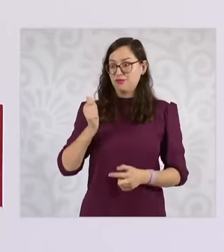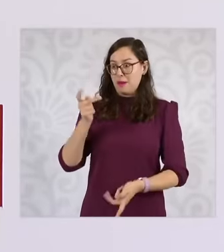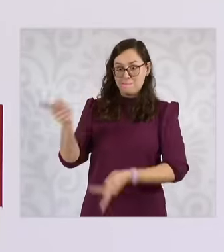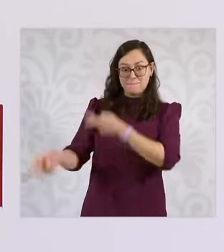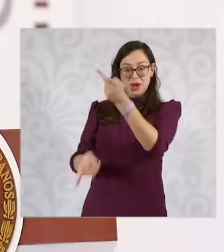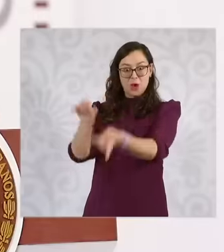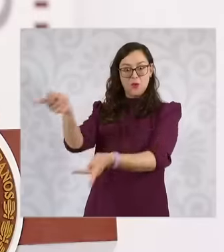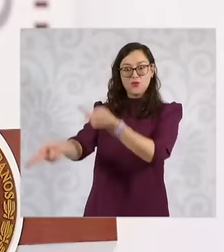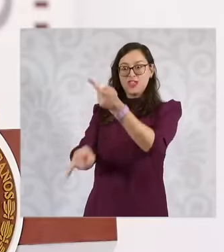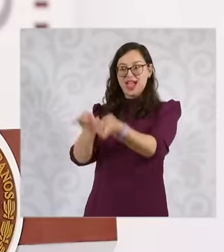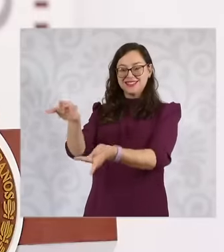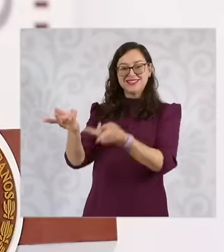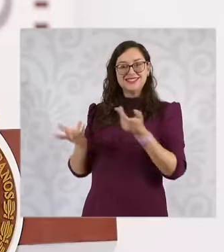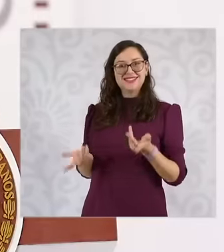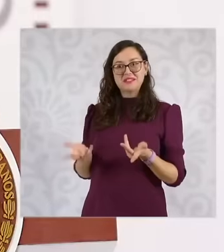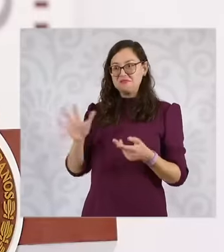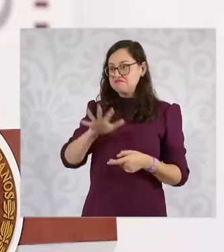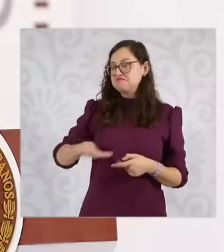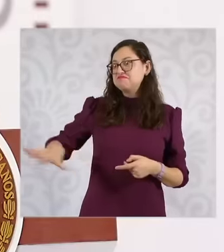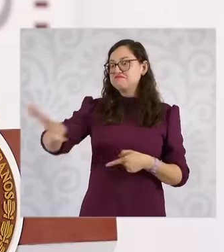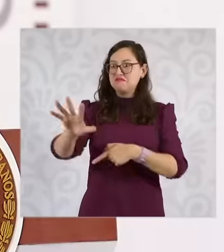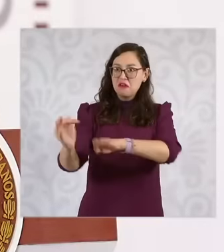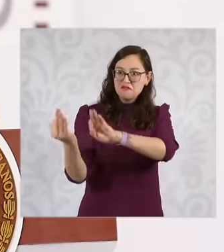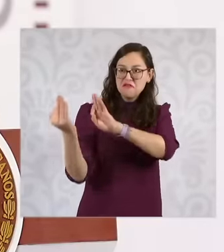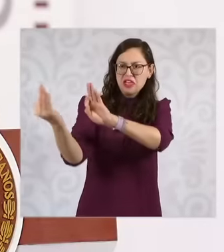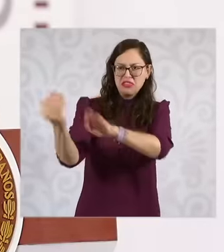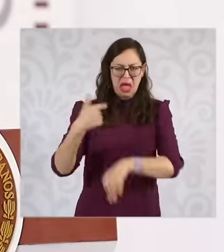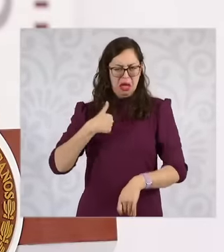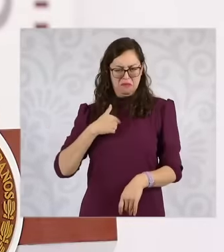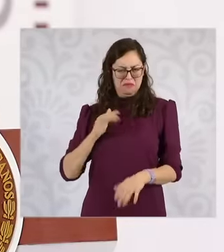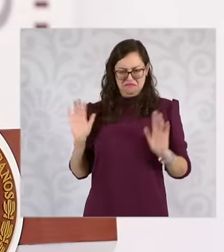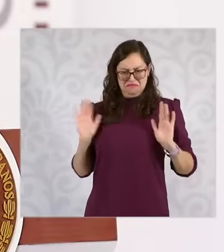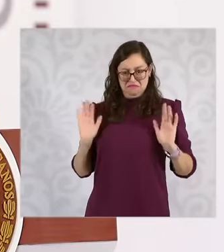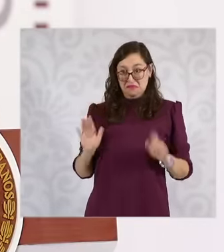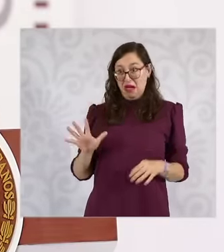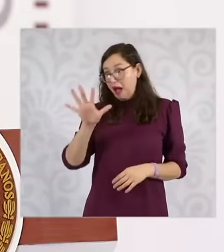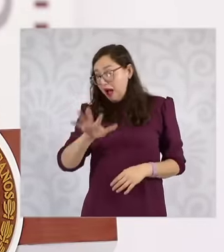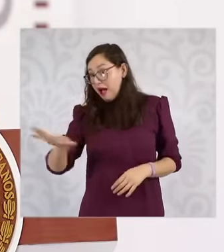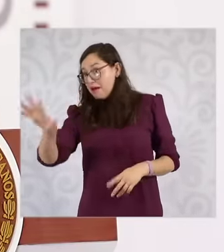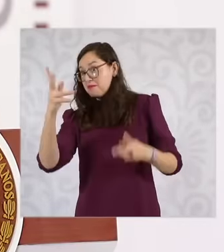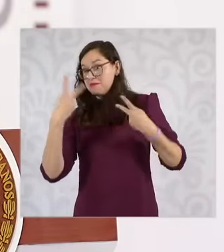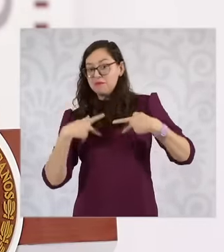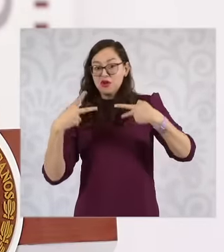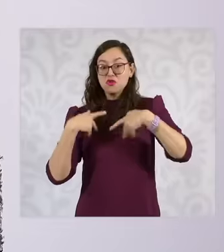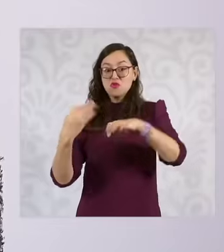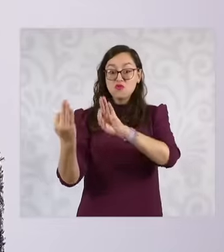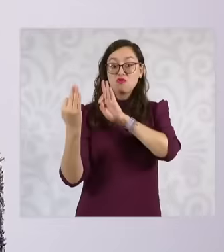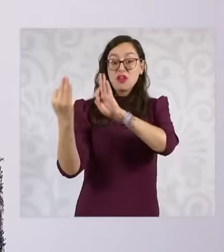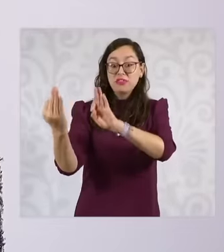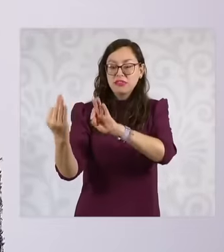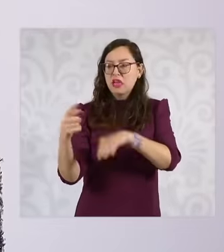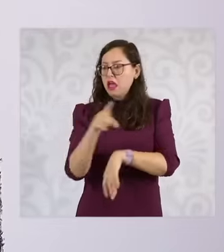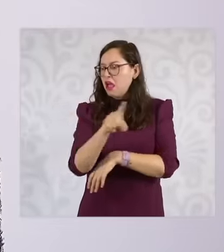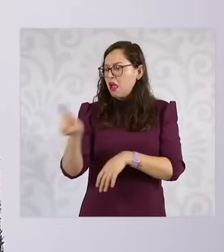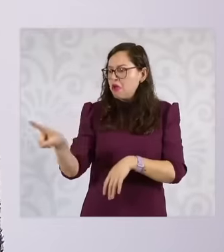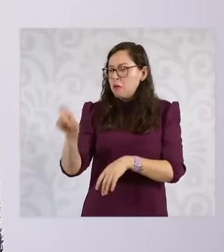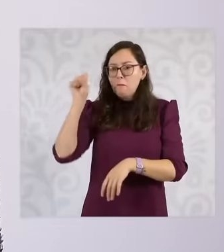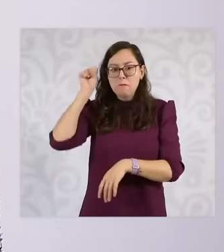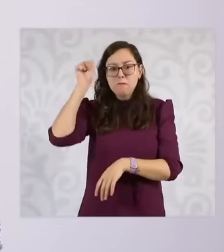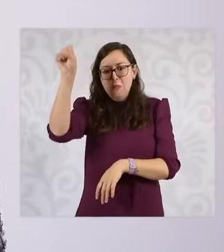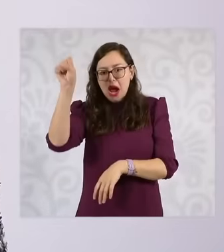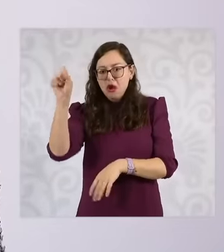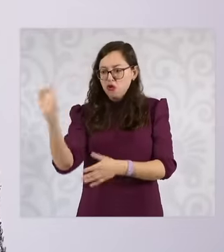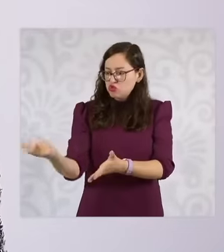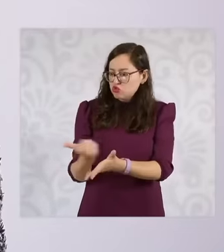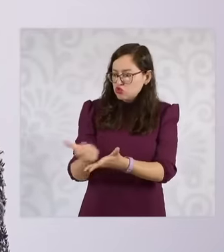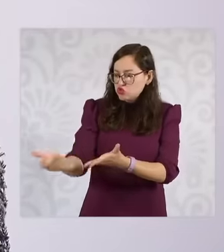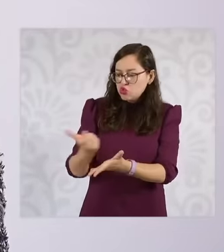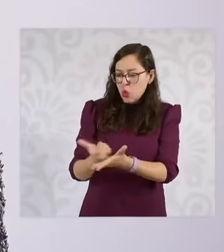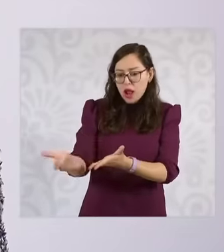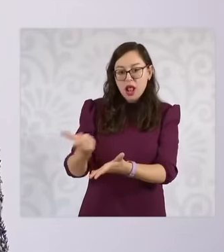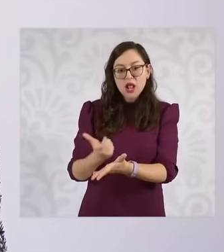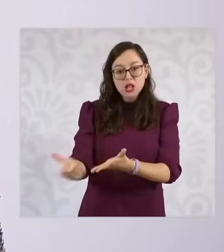Mexico, why they continue to receive their income benefits when the